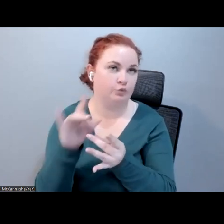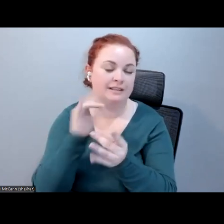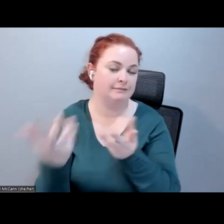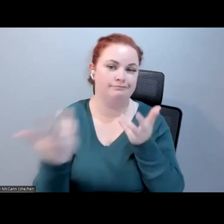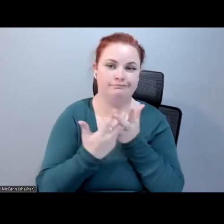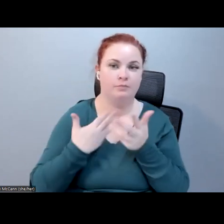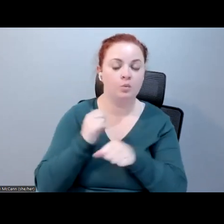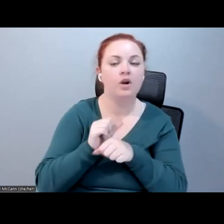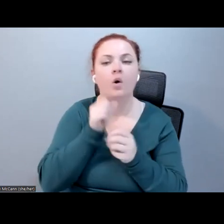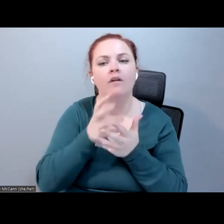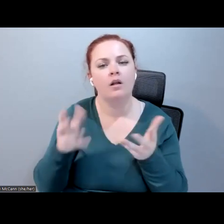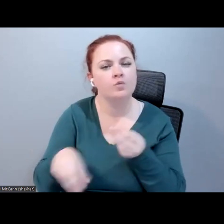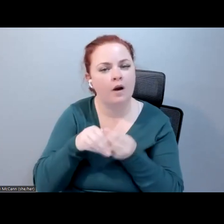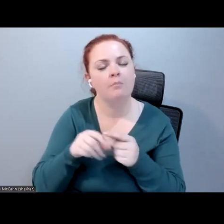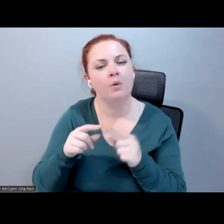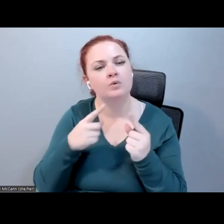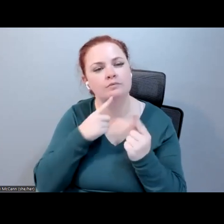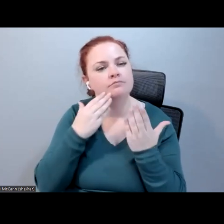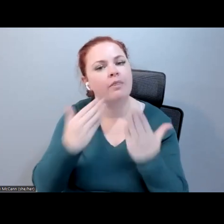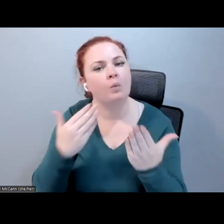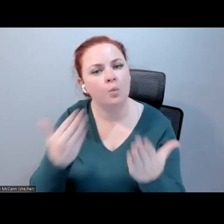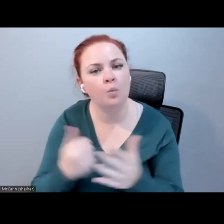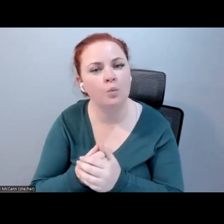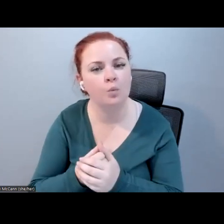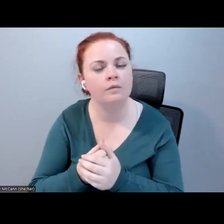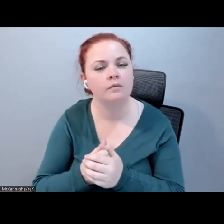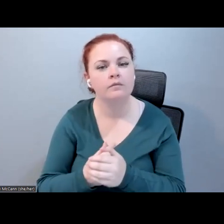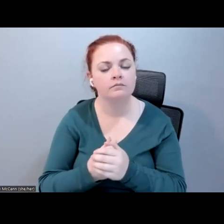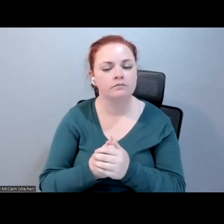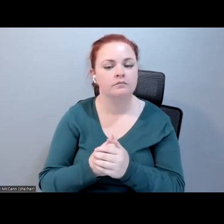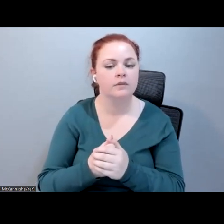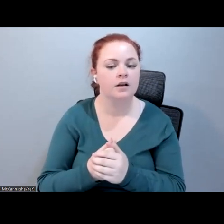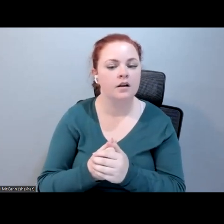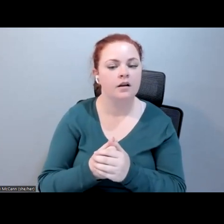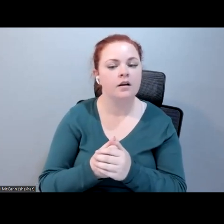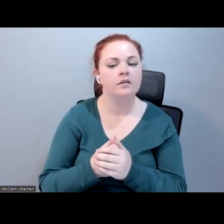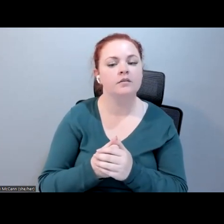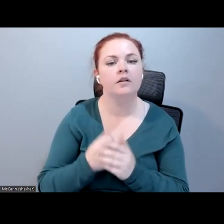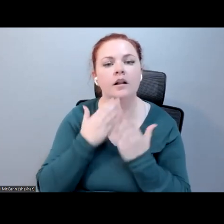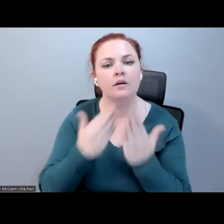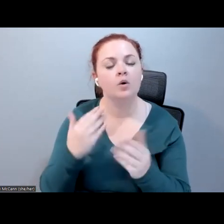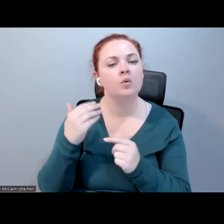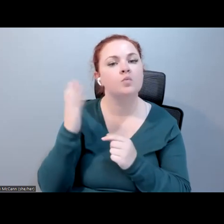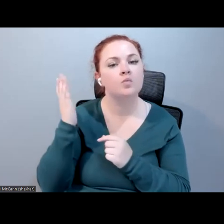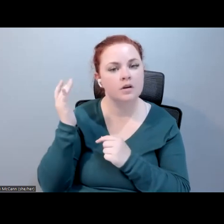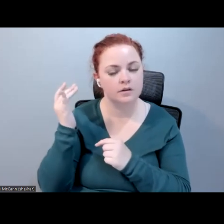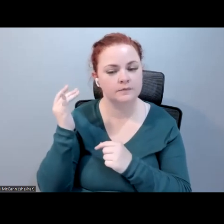just want to say thank you at this point, because certainly in